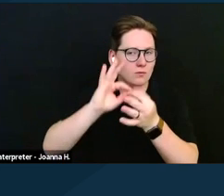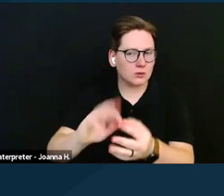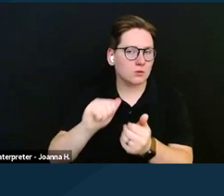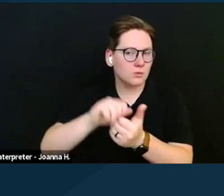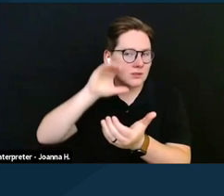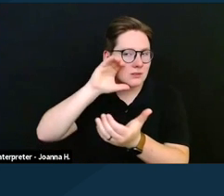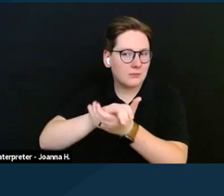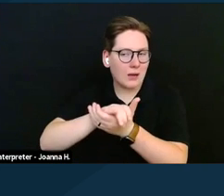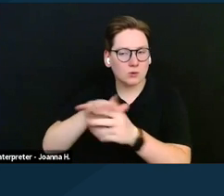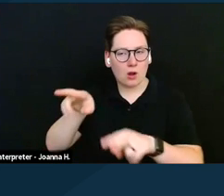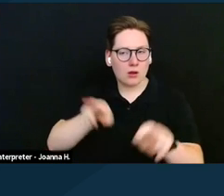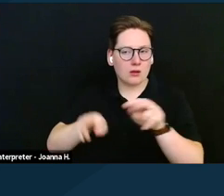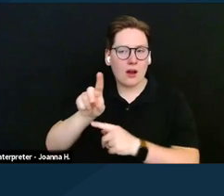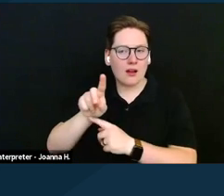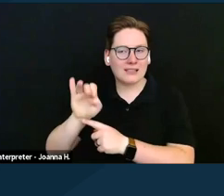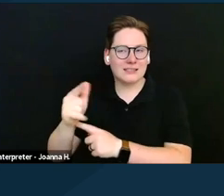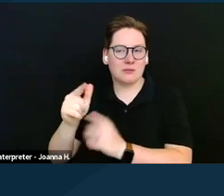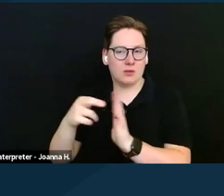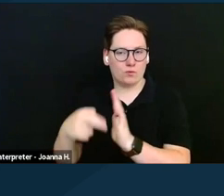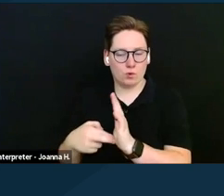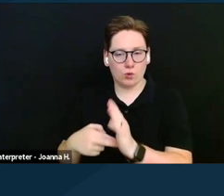is married to a spouse who is not on SSI.